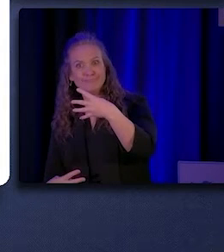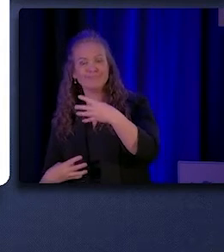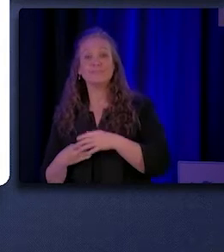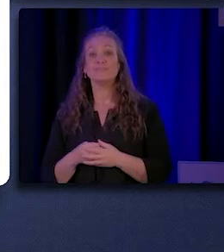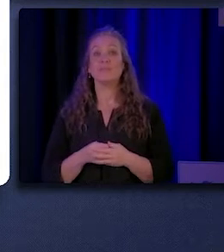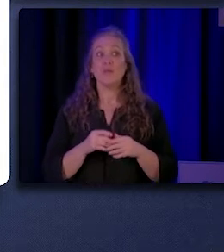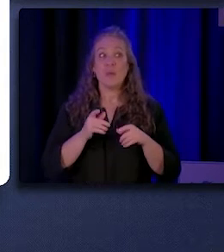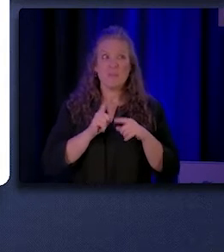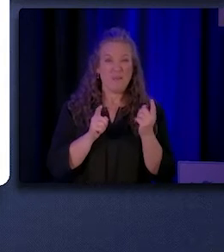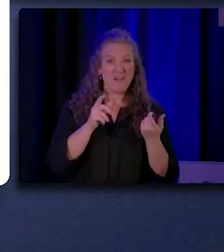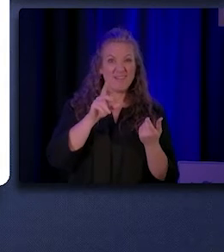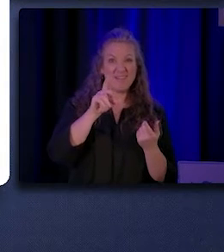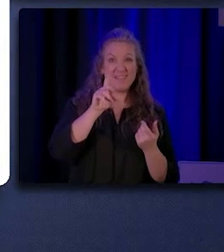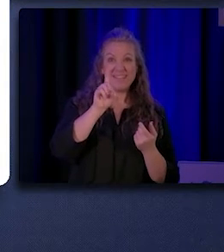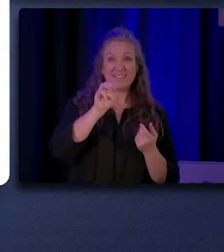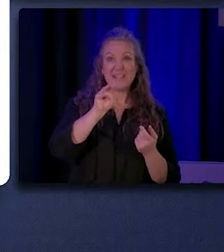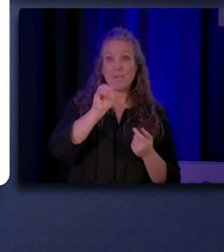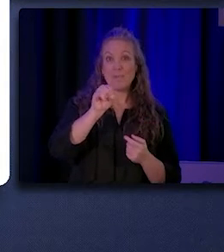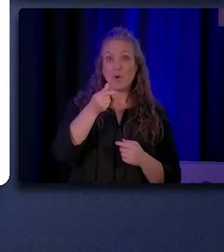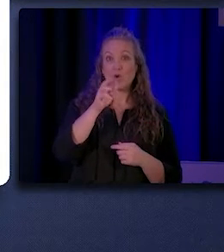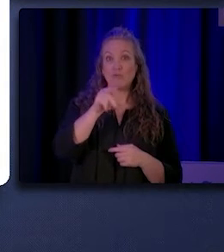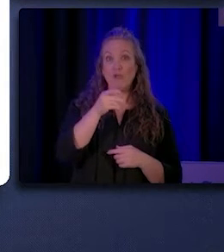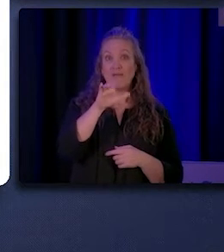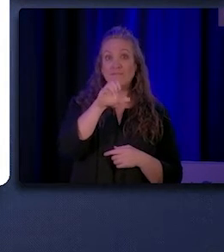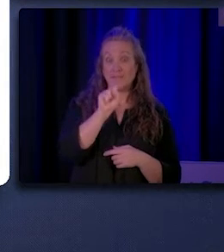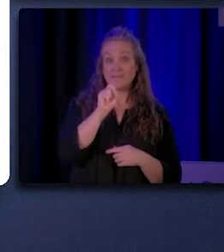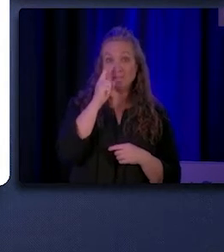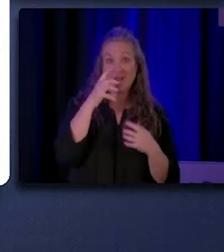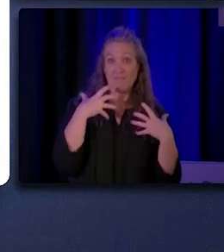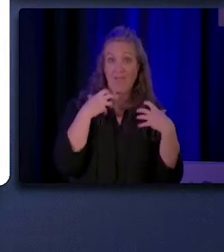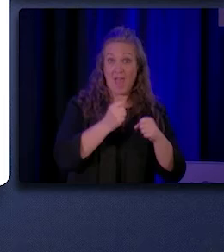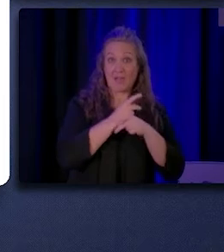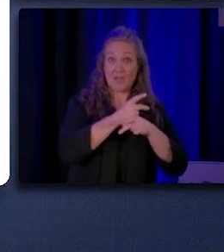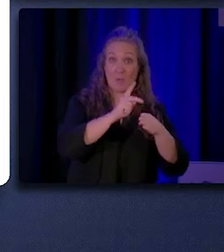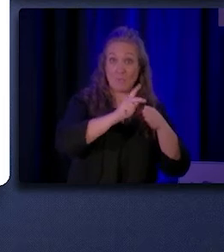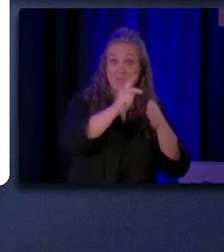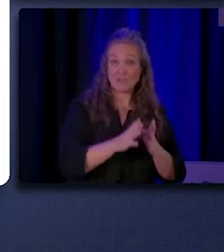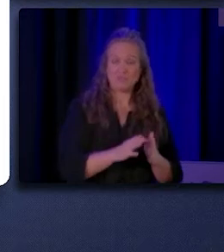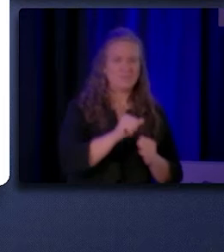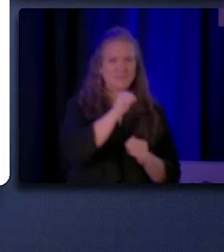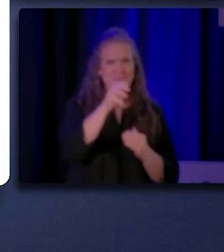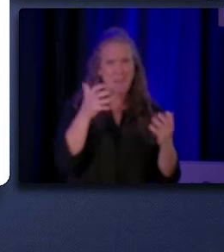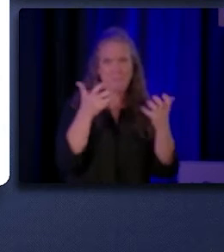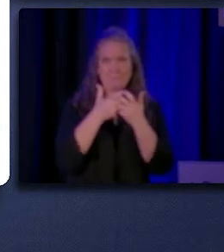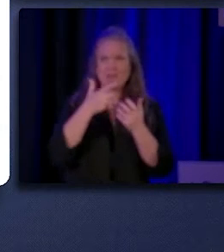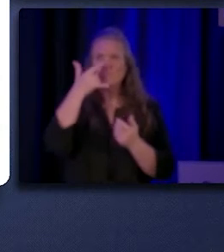does not match the population of the state, let alone the population of Medi-Cal.